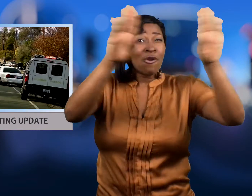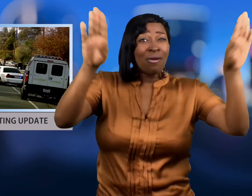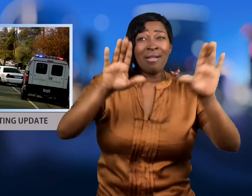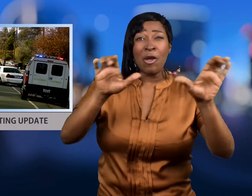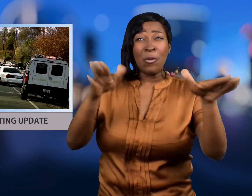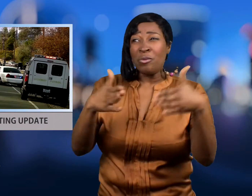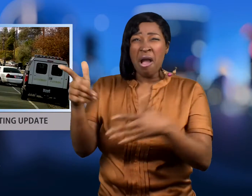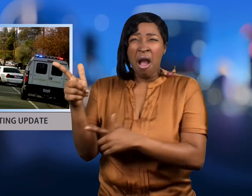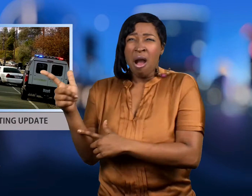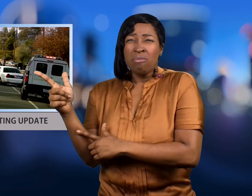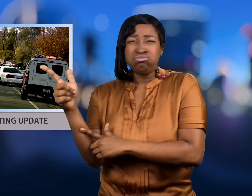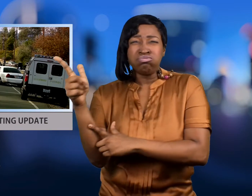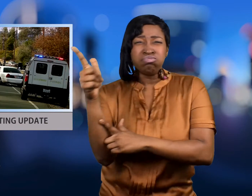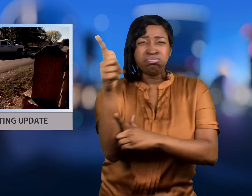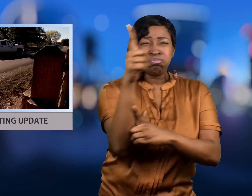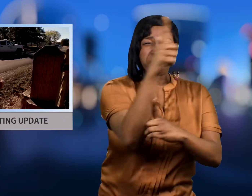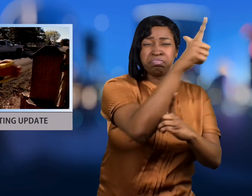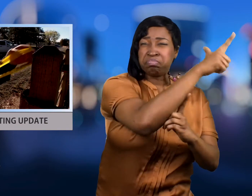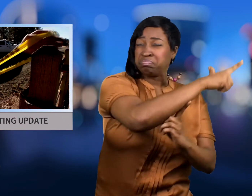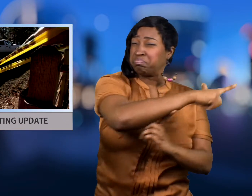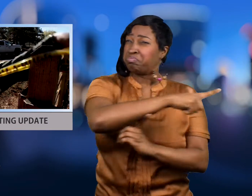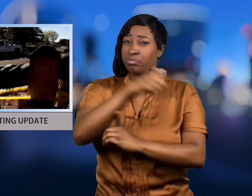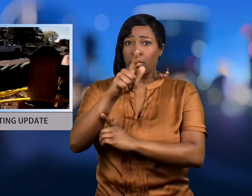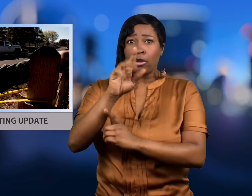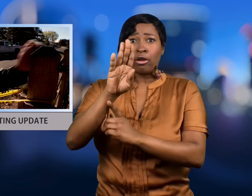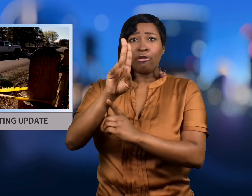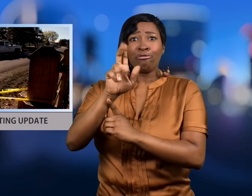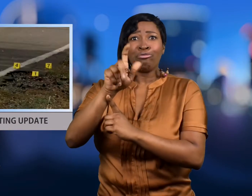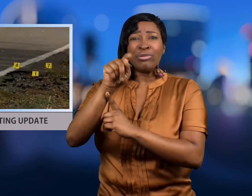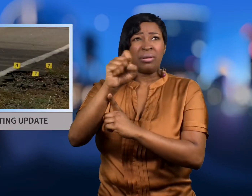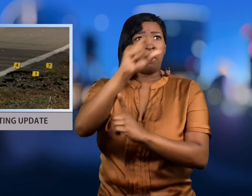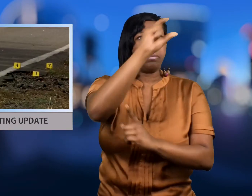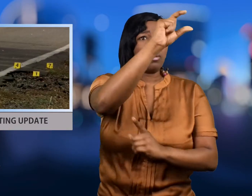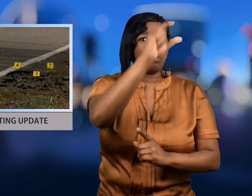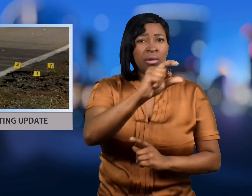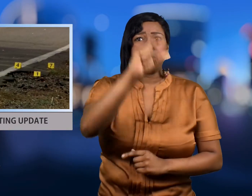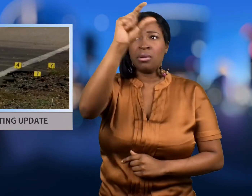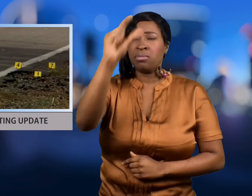The suspect tried to enter the school after spraying the walls and classroom